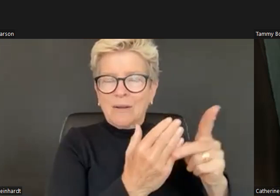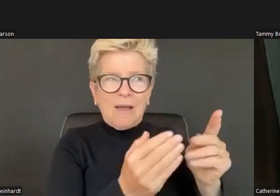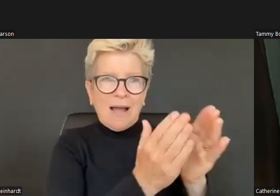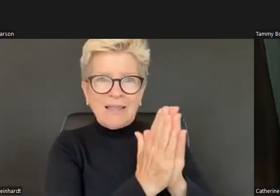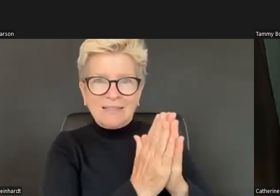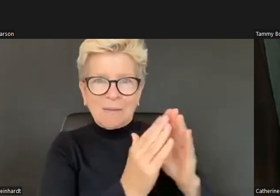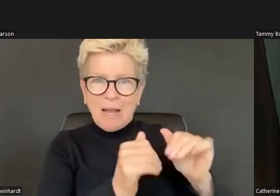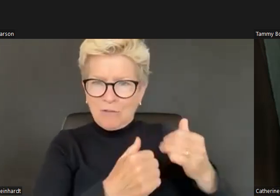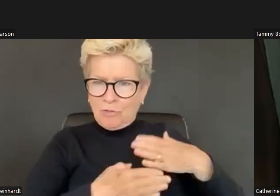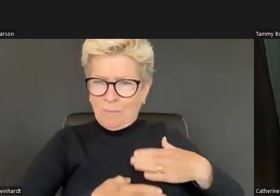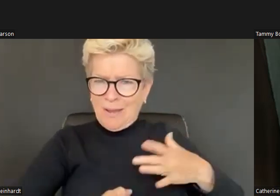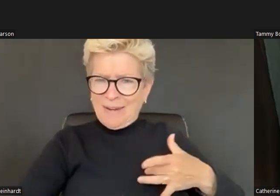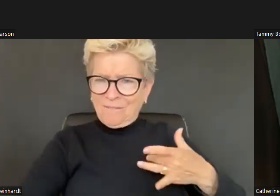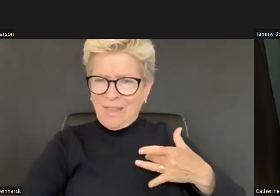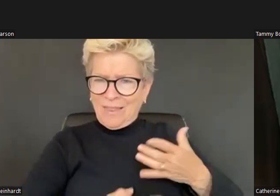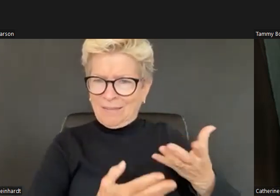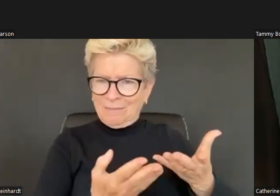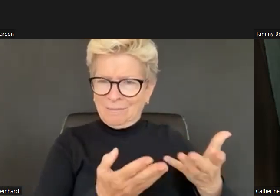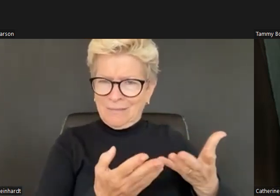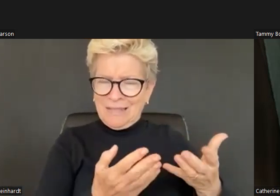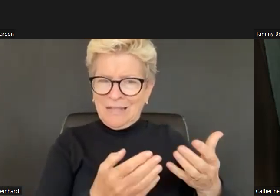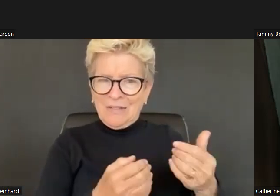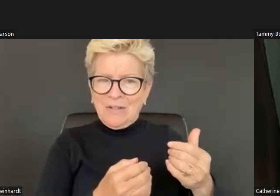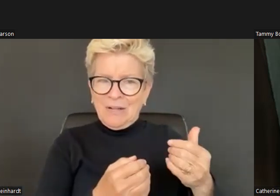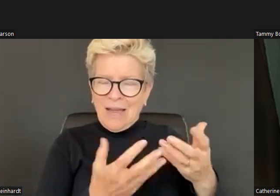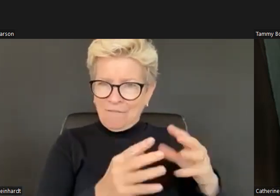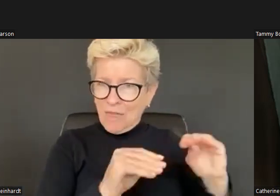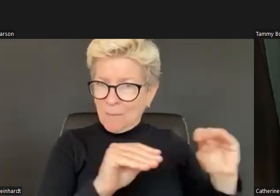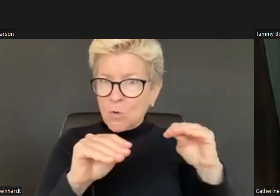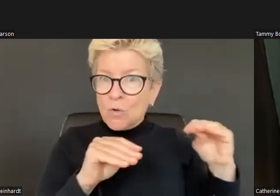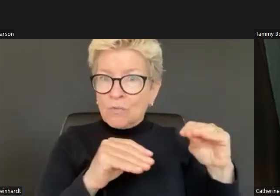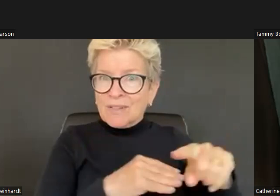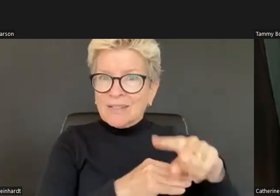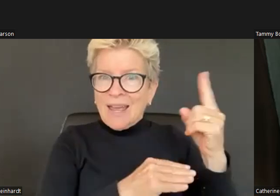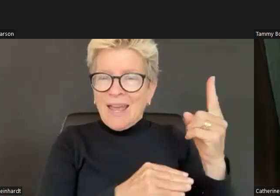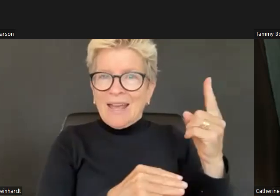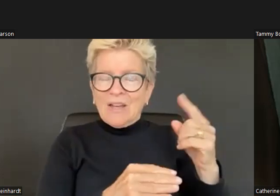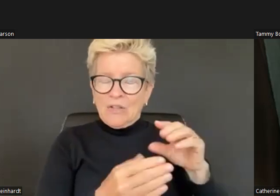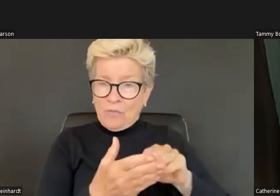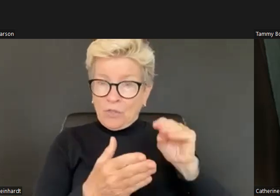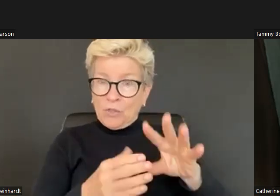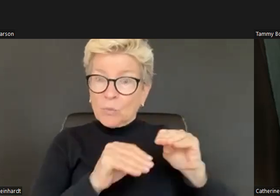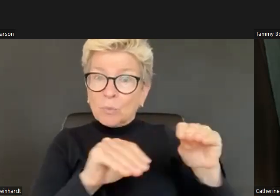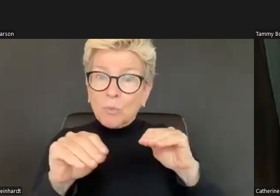Experience in our classroom. So I for example, I have always been a mover and dancer, so you will see me in my classroom paying attention to the body and pain it and I will do that with my teacher candidates in the Masters in Teaching Program.